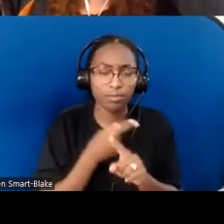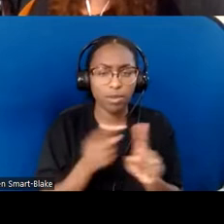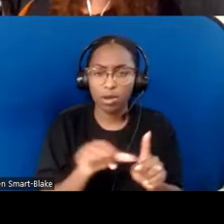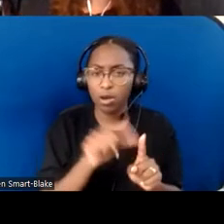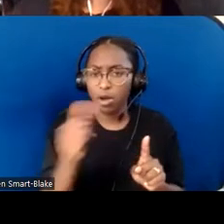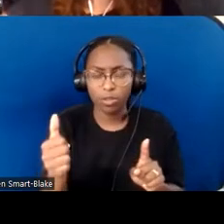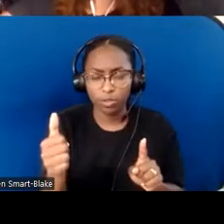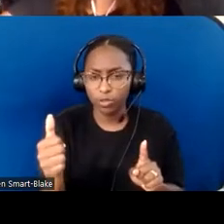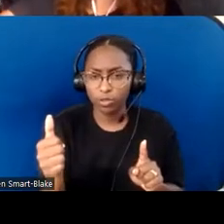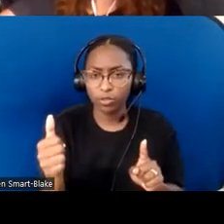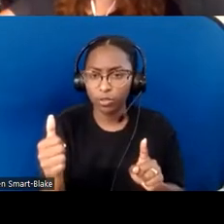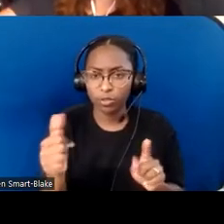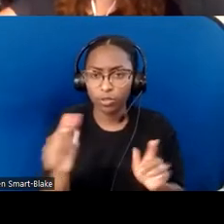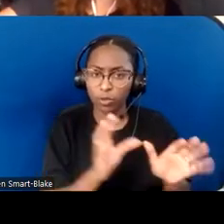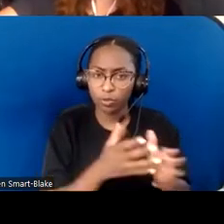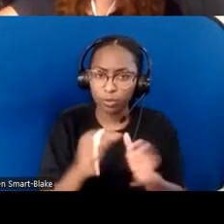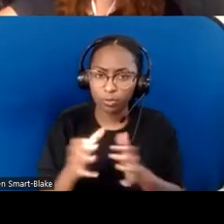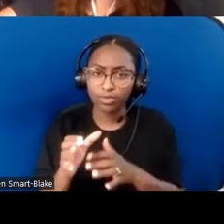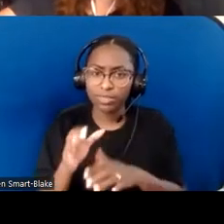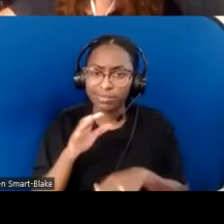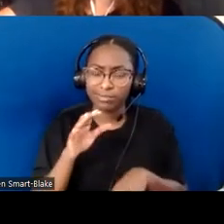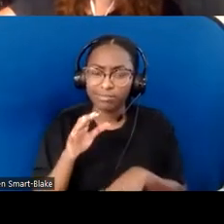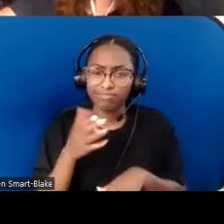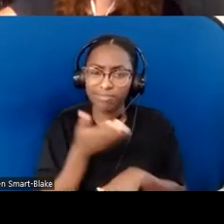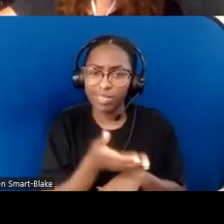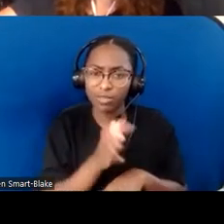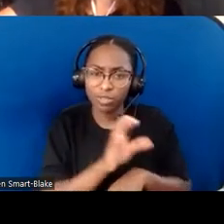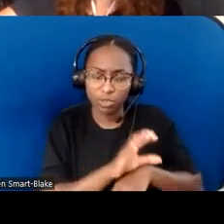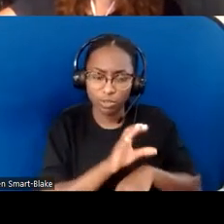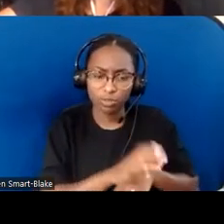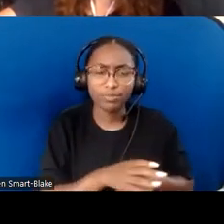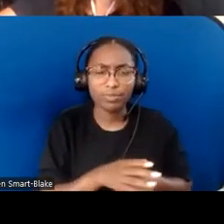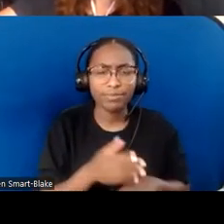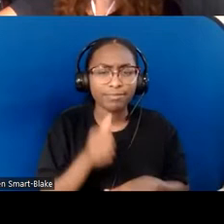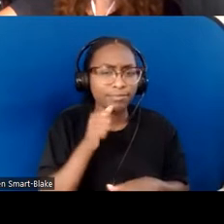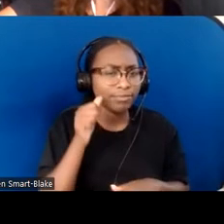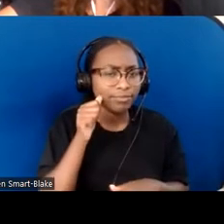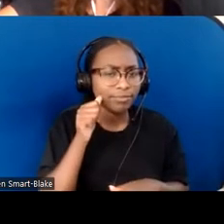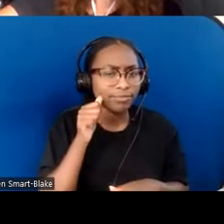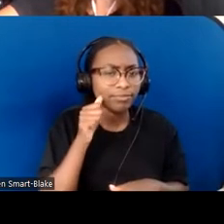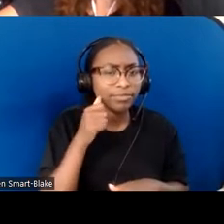"How do we offer robust accessibility?" Really having visibility of accommodations everywhere